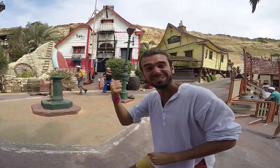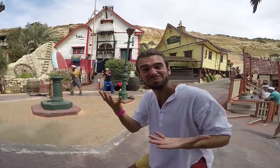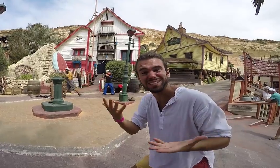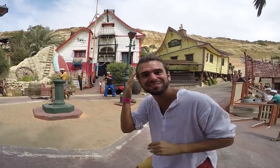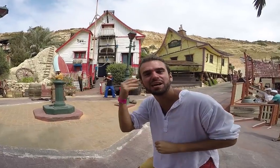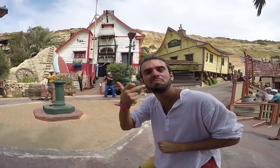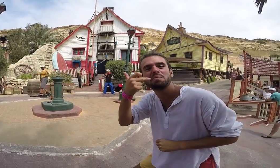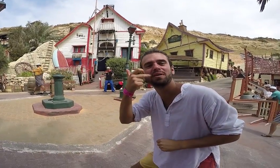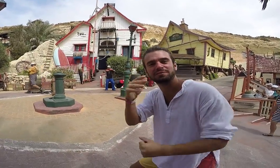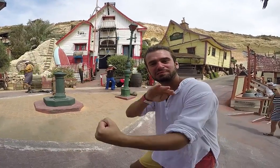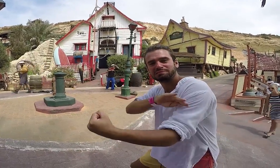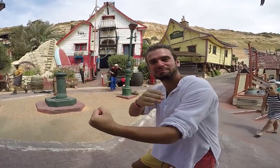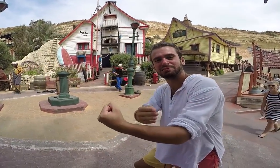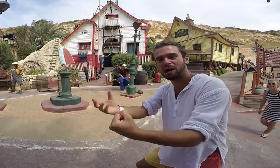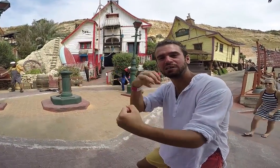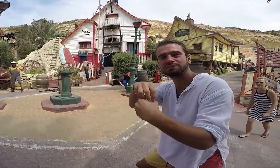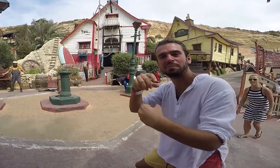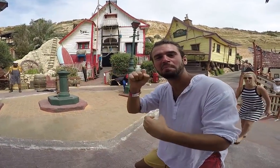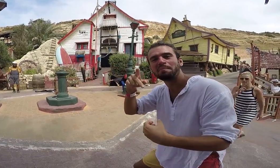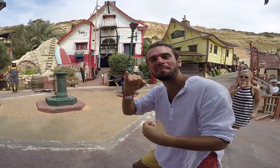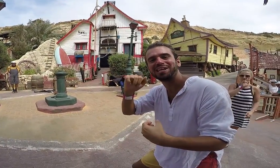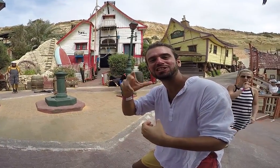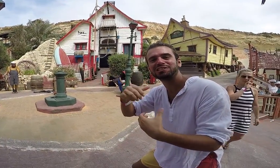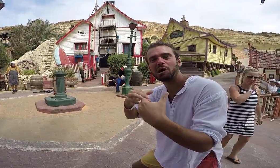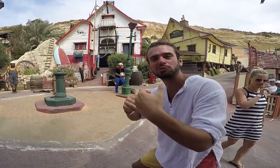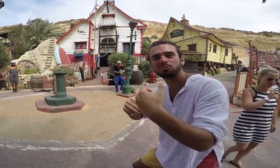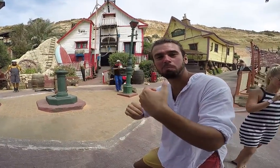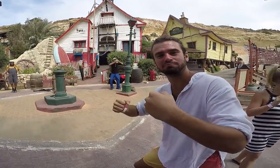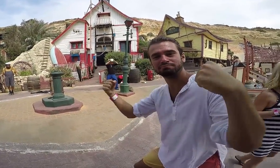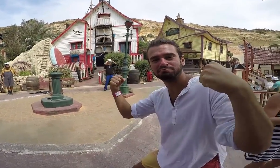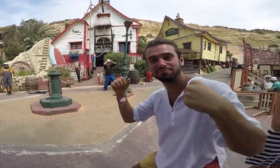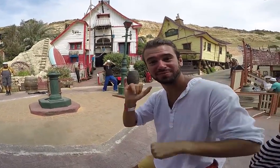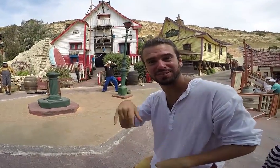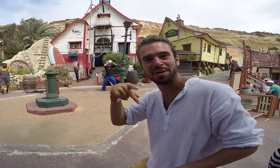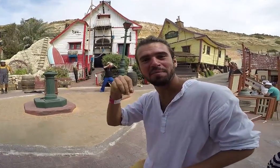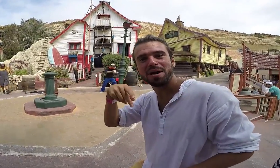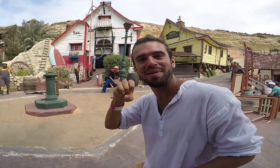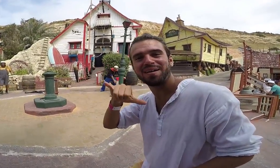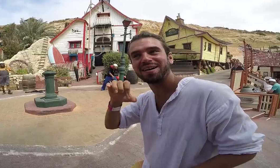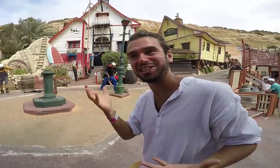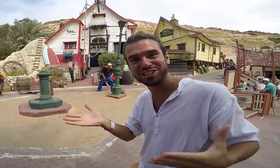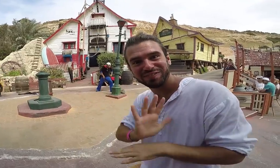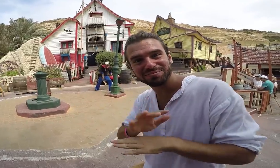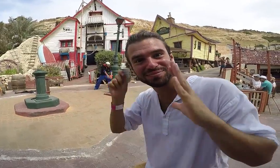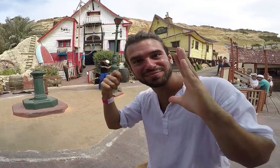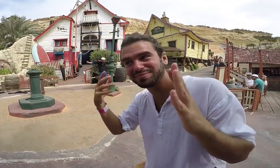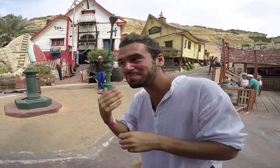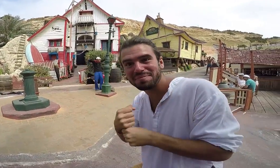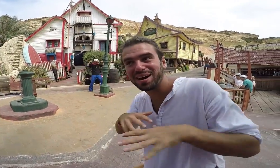Guess what?!? You know the famous comic, Popeye, known as a guy who gains incredible strength after eating spinachs. This is the popeye village where movie was being made at.